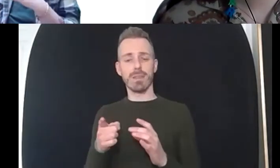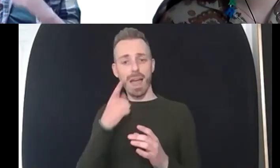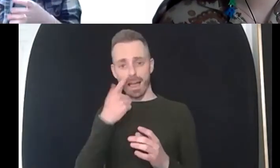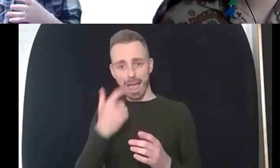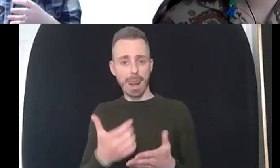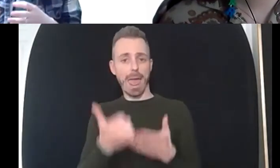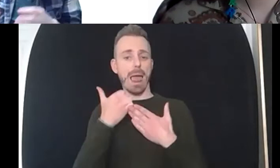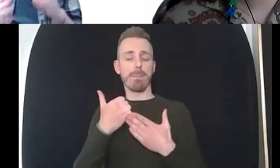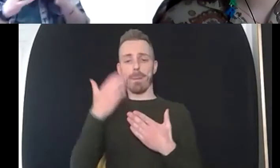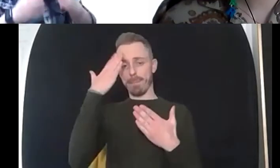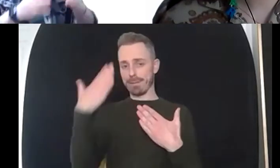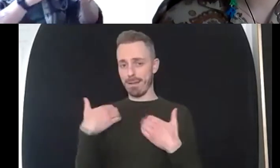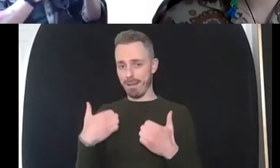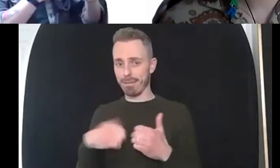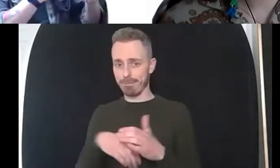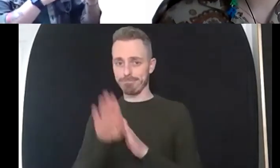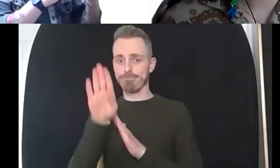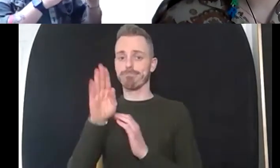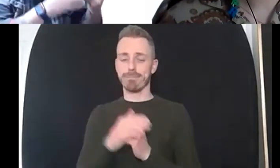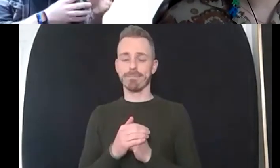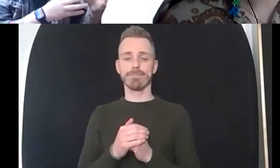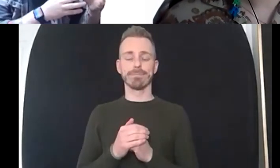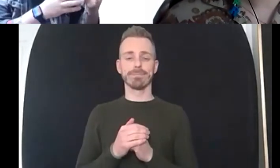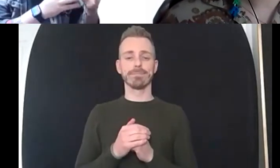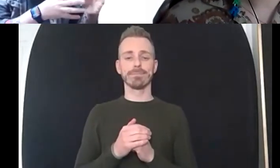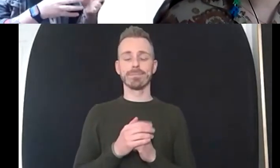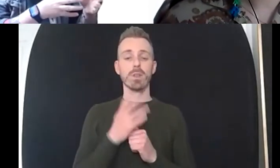inpatient settings we always said that actually if somebody is discharged into a community